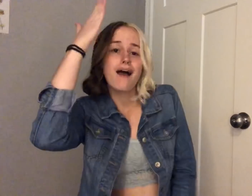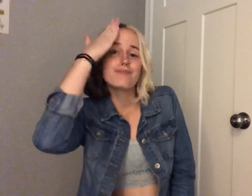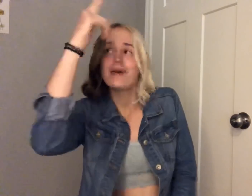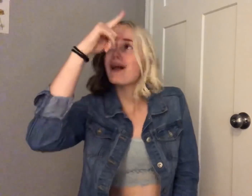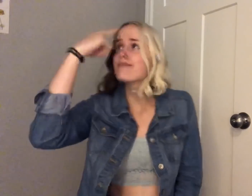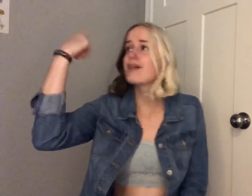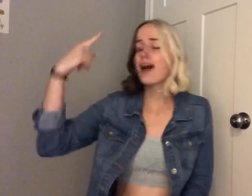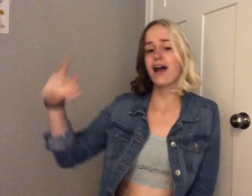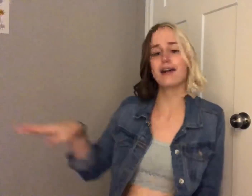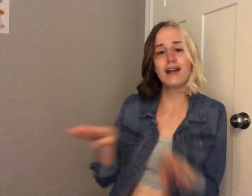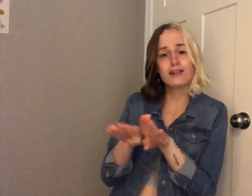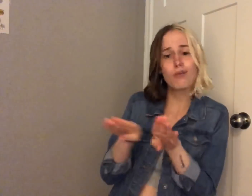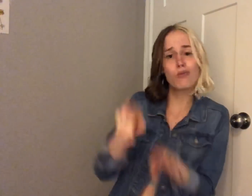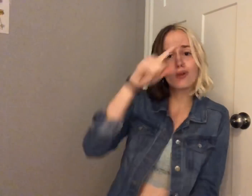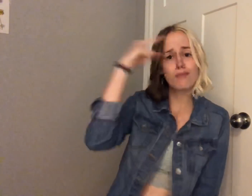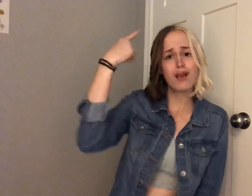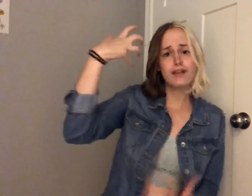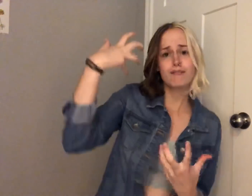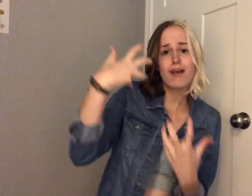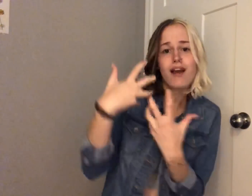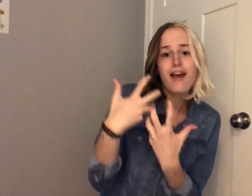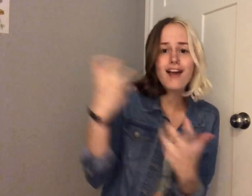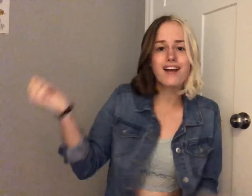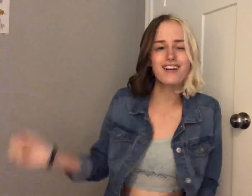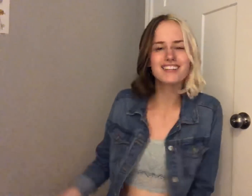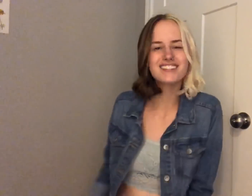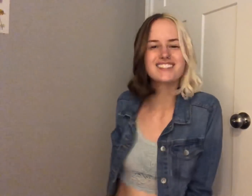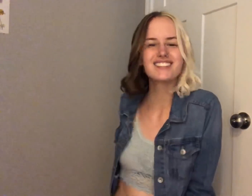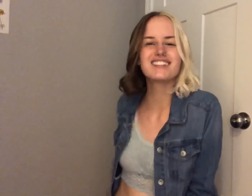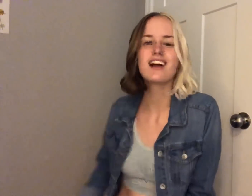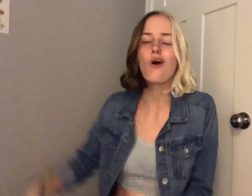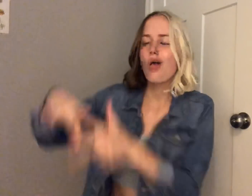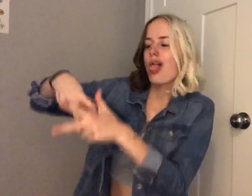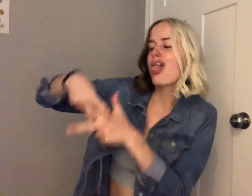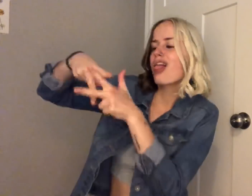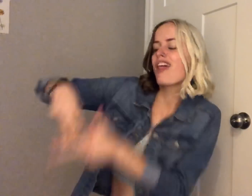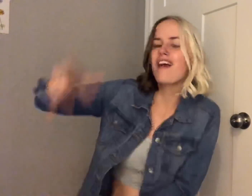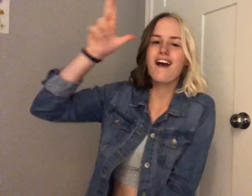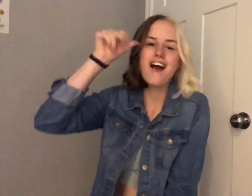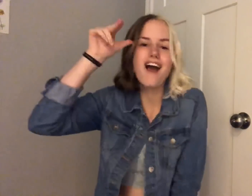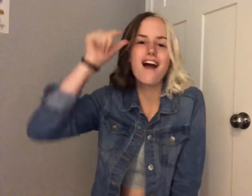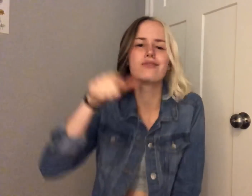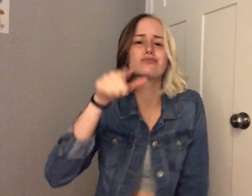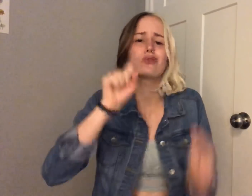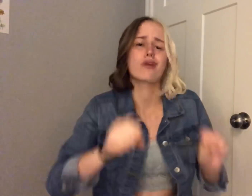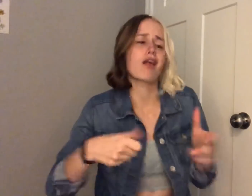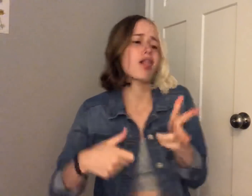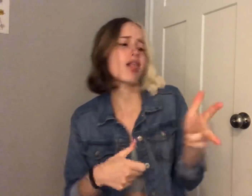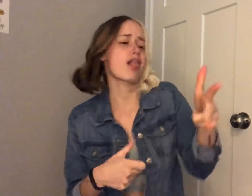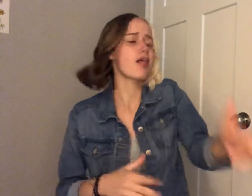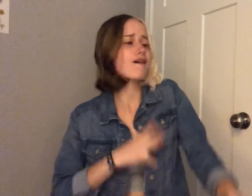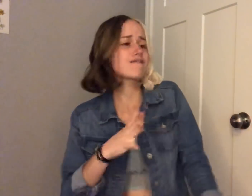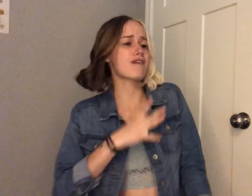Hat is matte black Got the boots that's black to match Ridin' on a horse, ha You can whip your Porsche